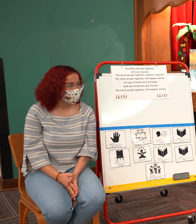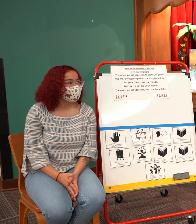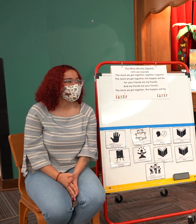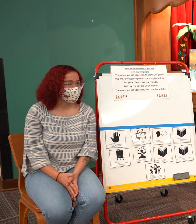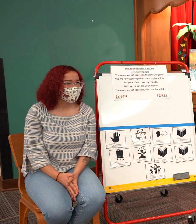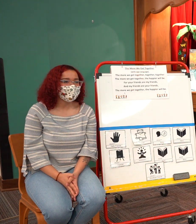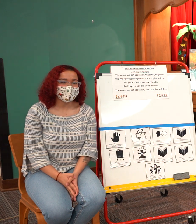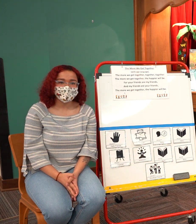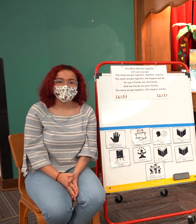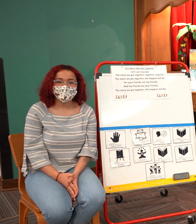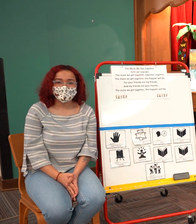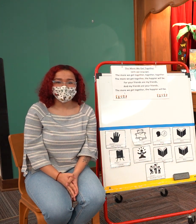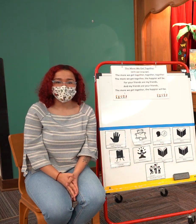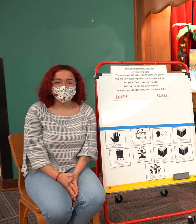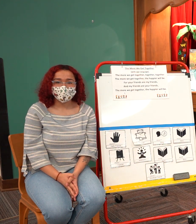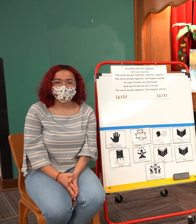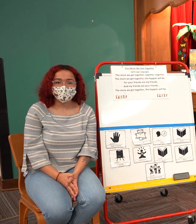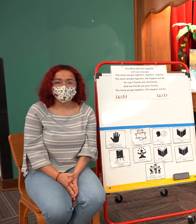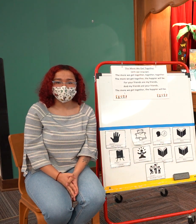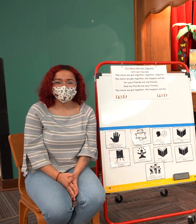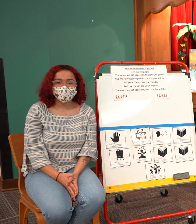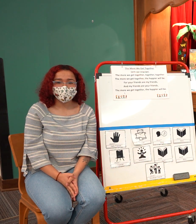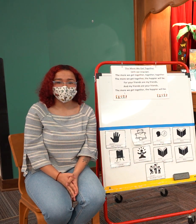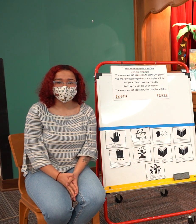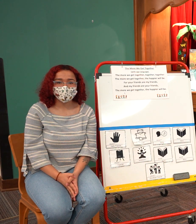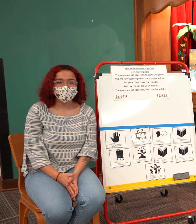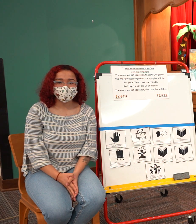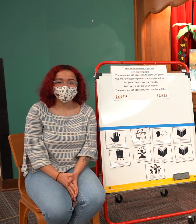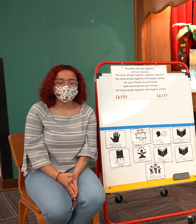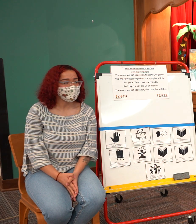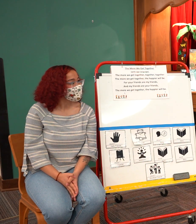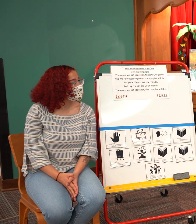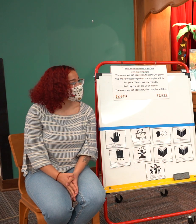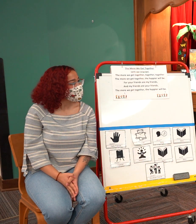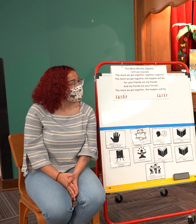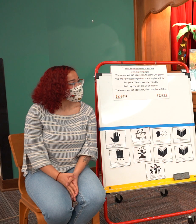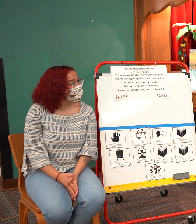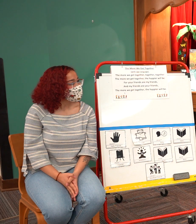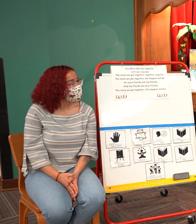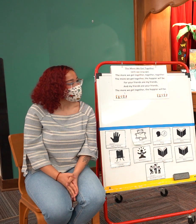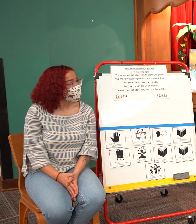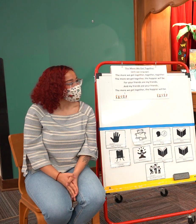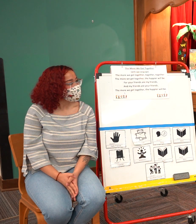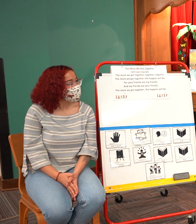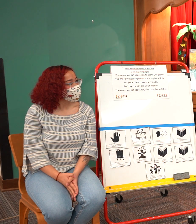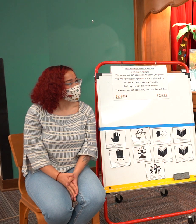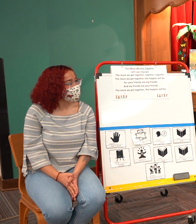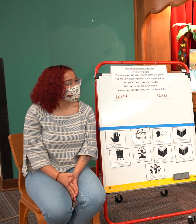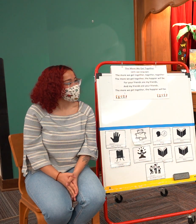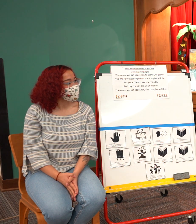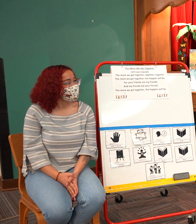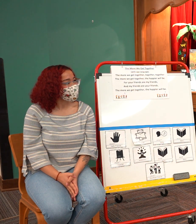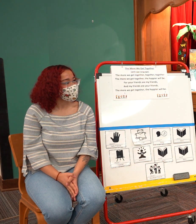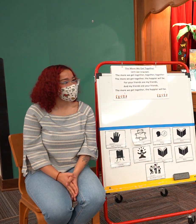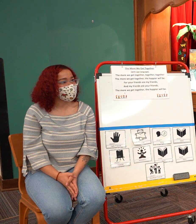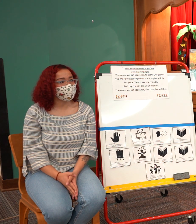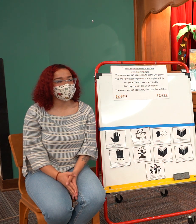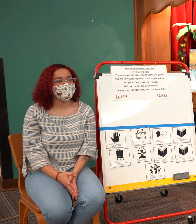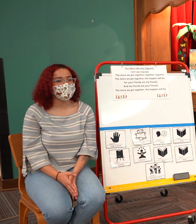and make sure that we're still breathing all the way all through this and doing our mindfulness stuff can let's have a big big round of applause for all those workers who have helped us get